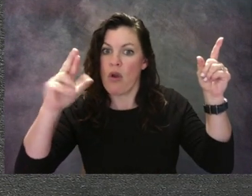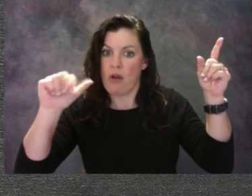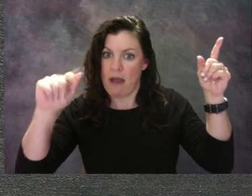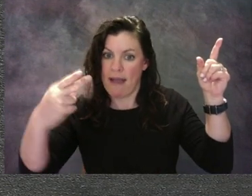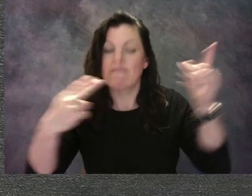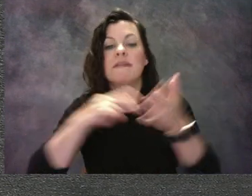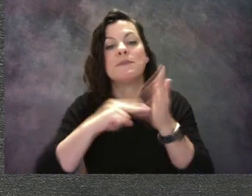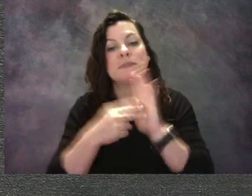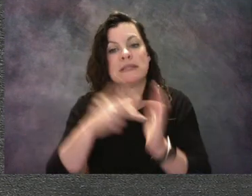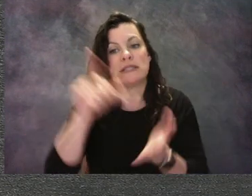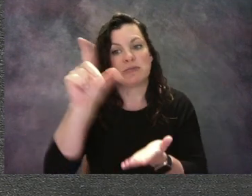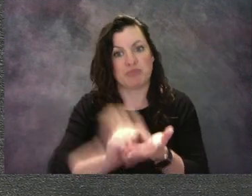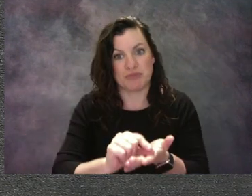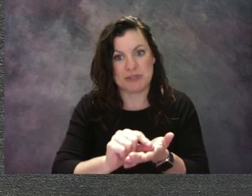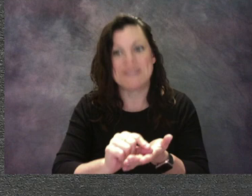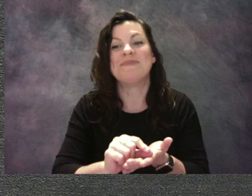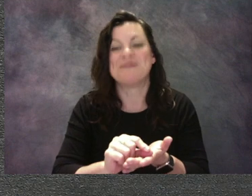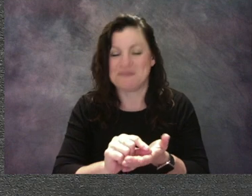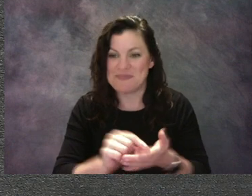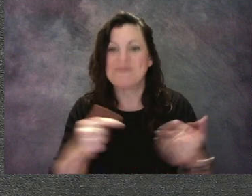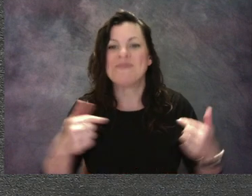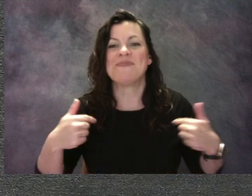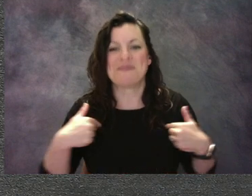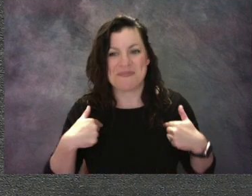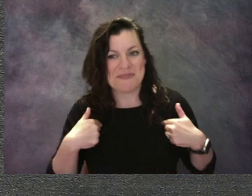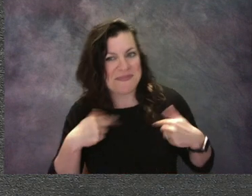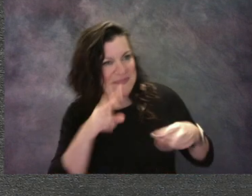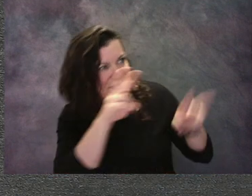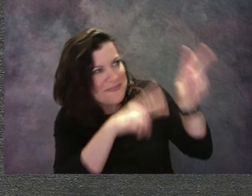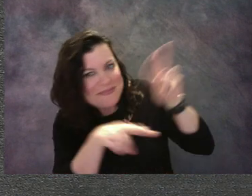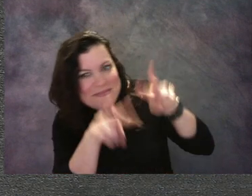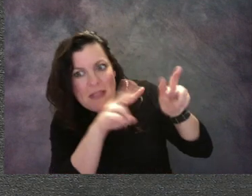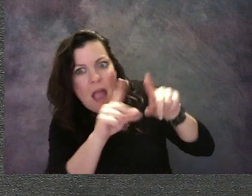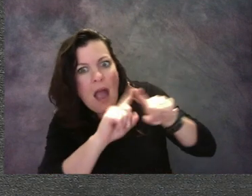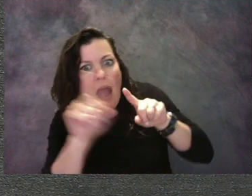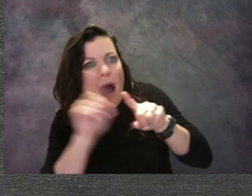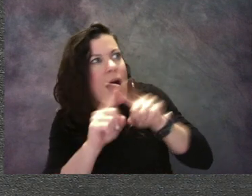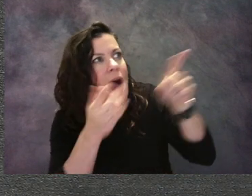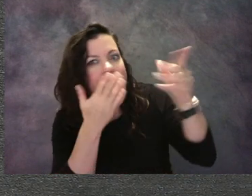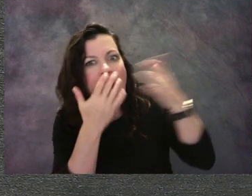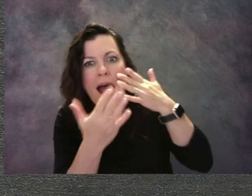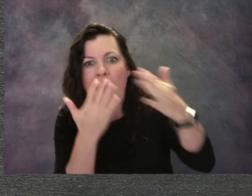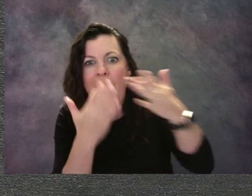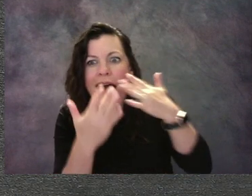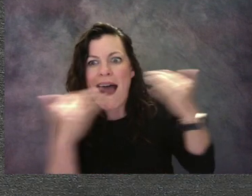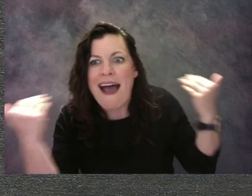I like to look at the colors I see. Can you tell me what color this one is? Yeah, it's yellow.